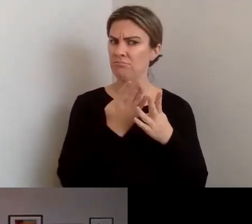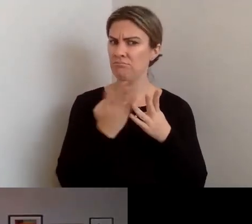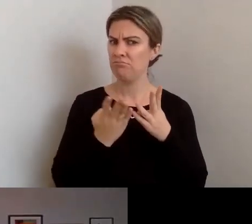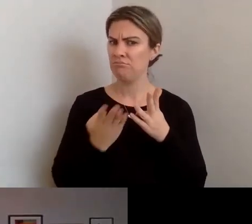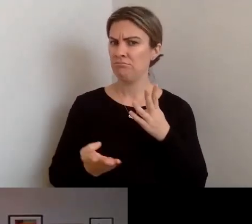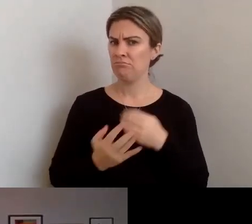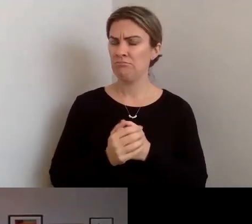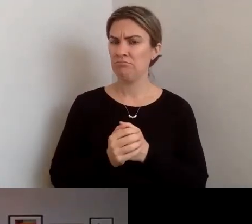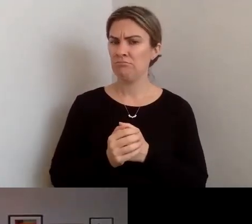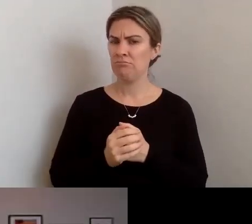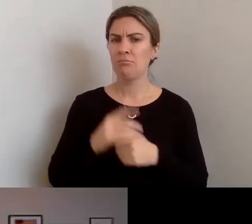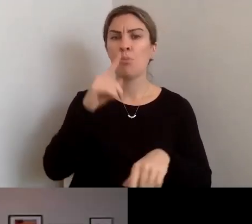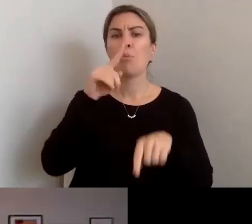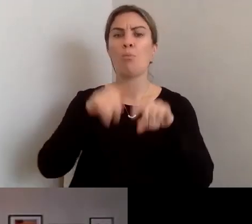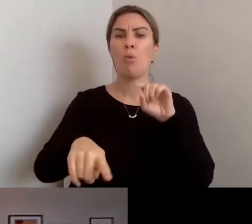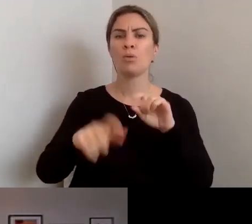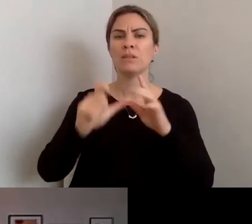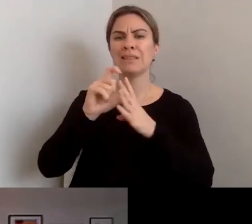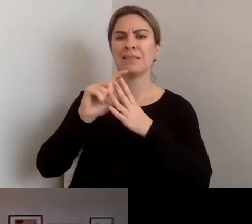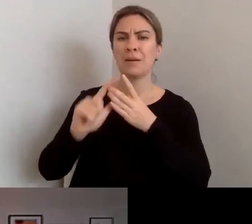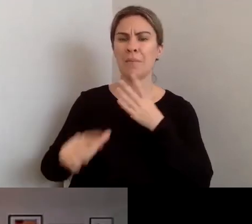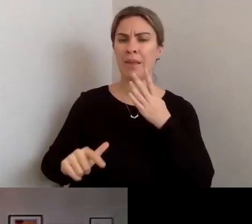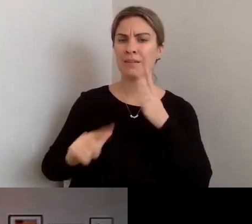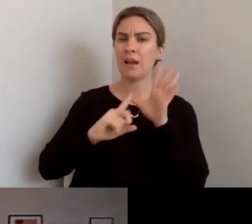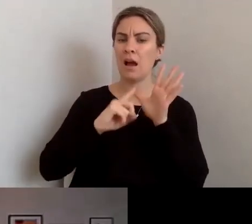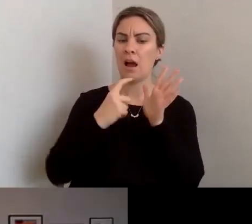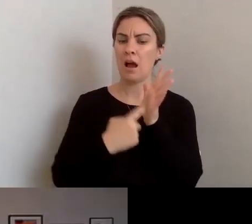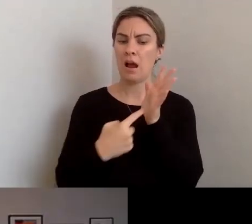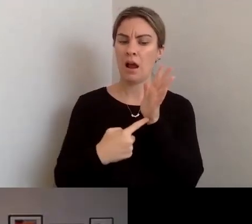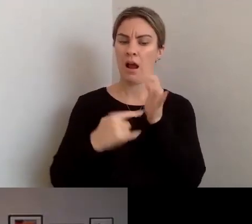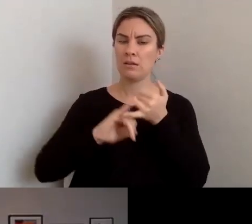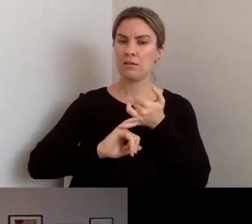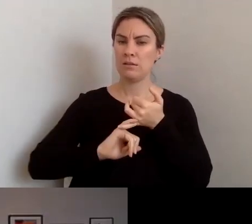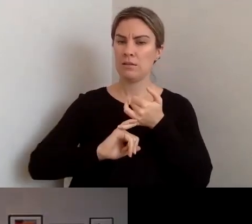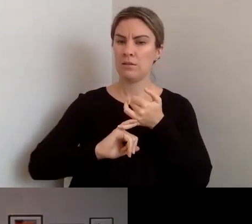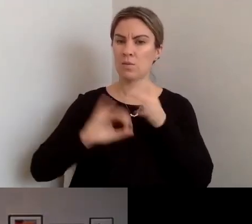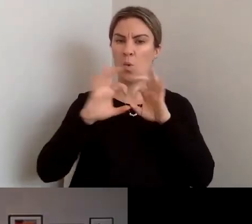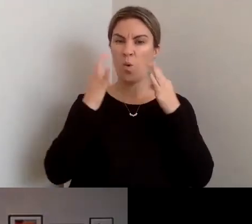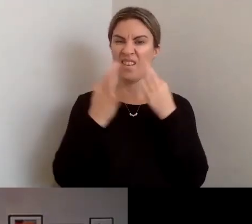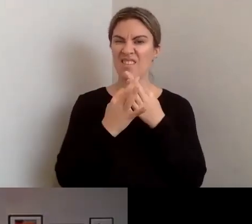most disability arts organisations, like the peak